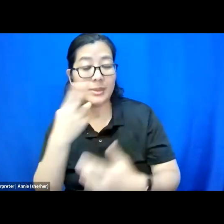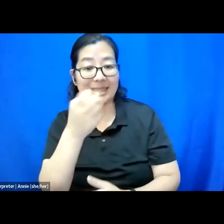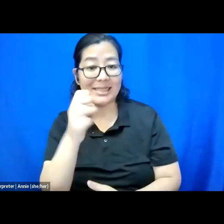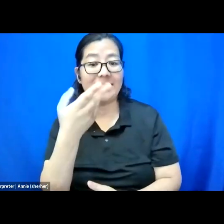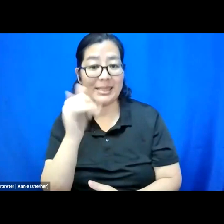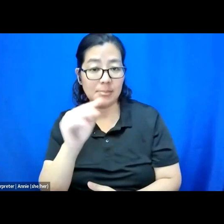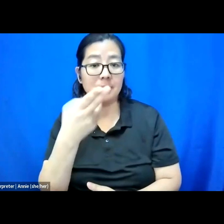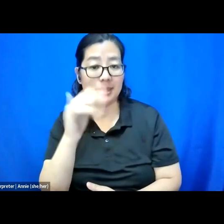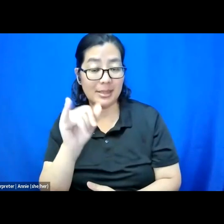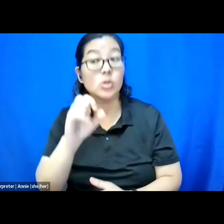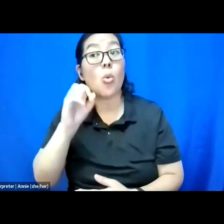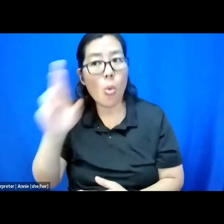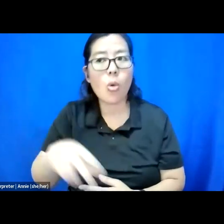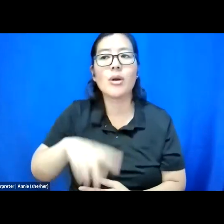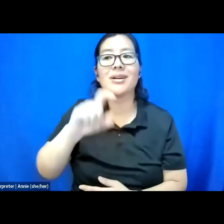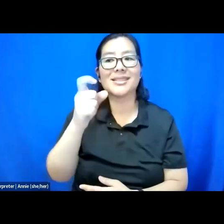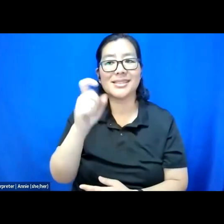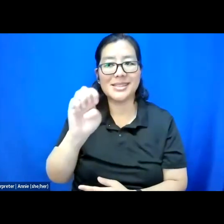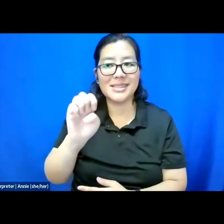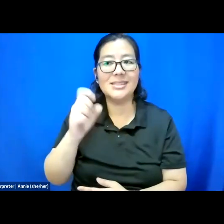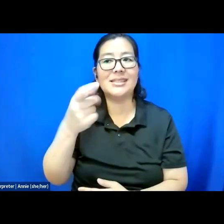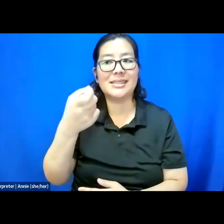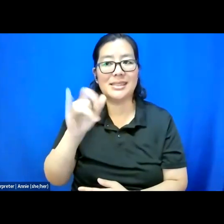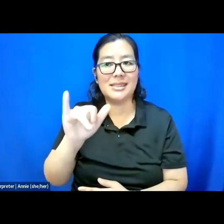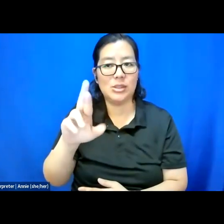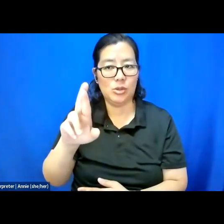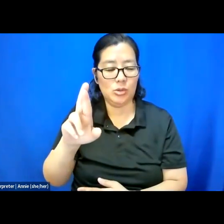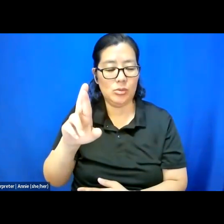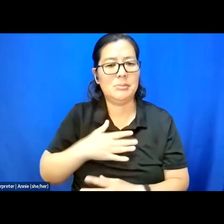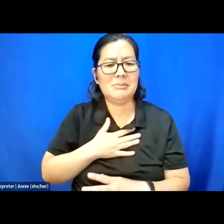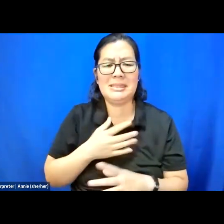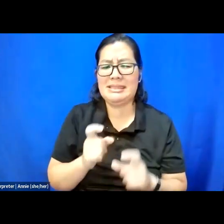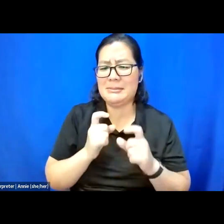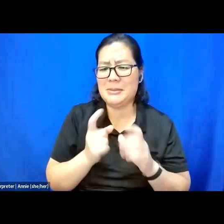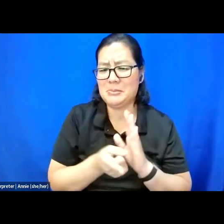or Z. Please give me a second as I adjust myself.